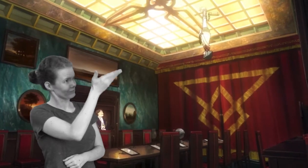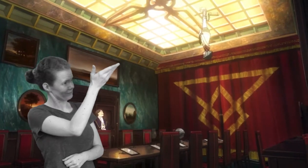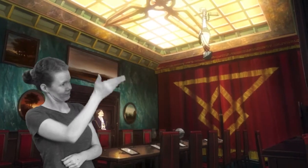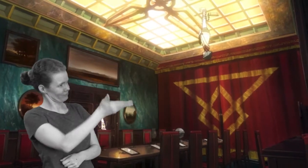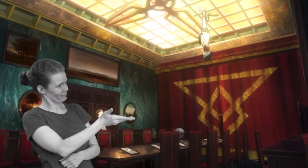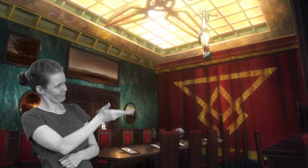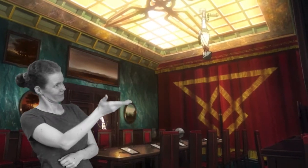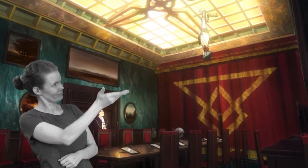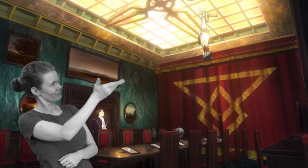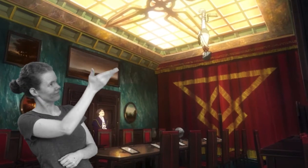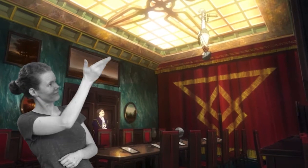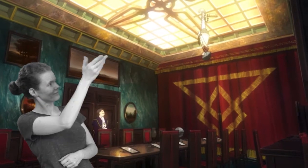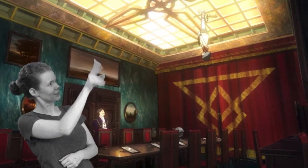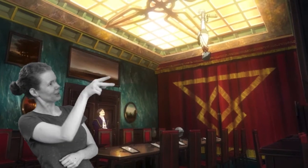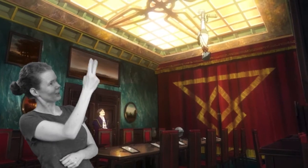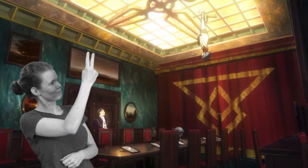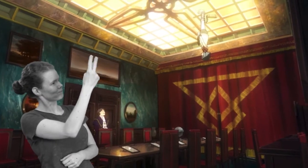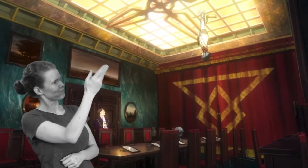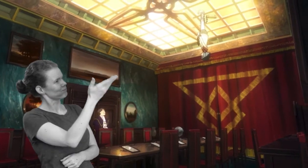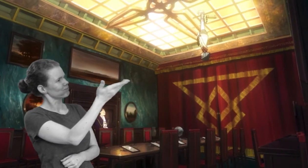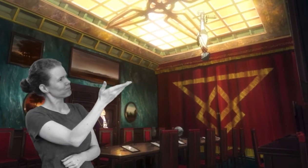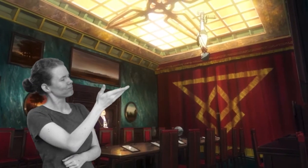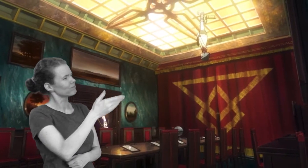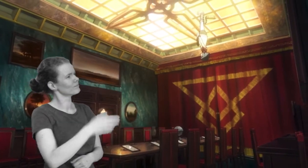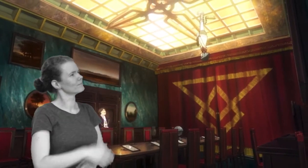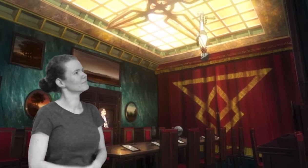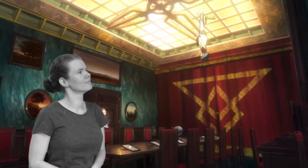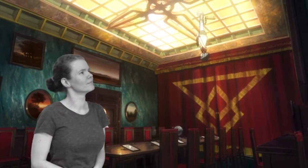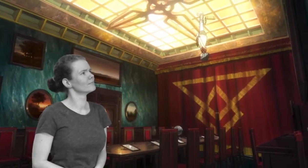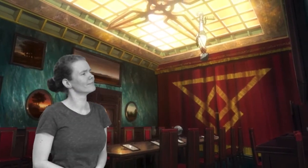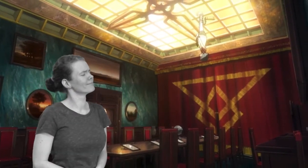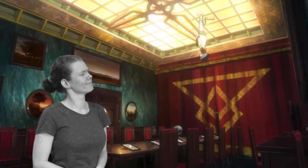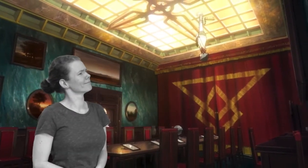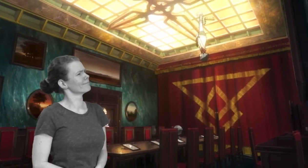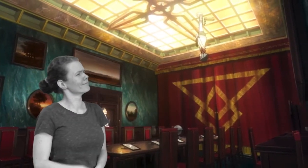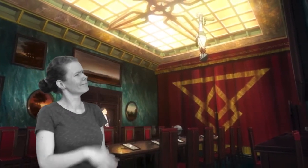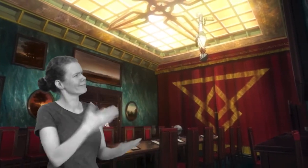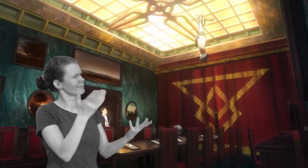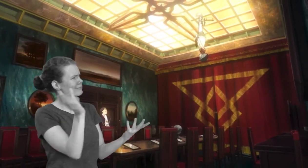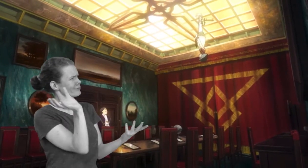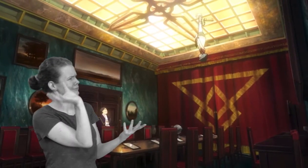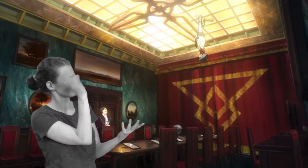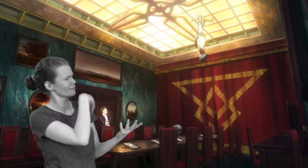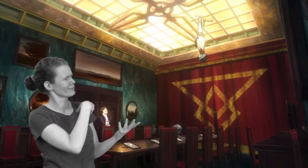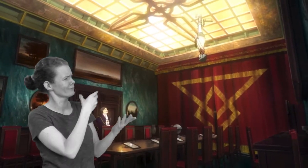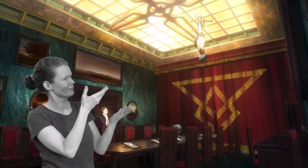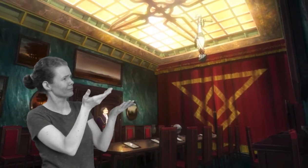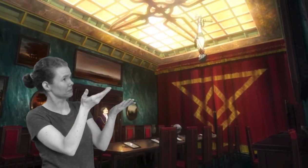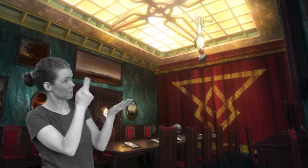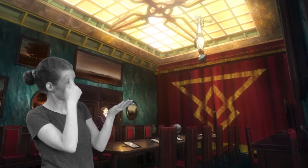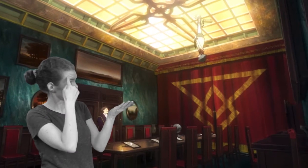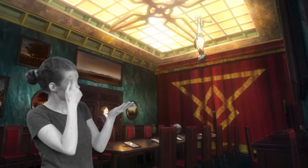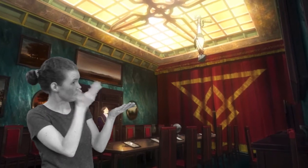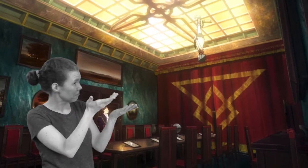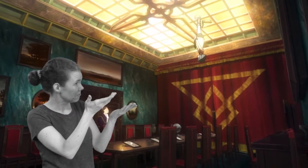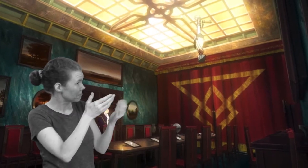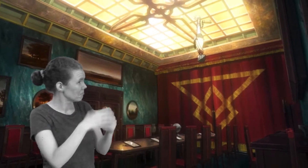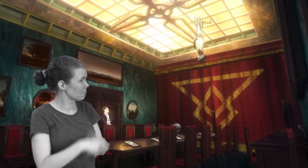After all, you're the one hanging from the ceiling. Don't you think that's odd?